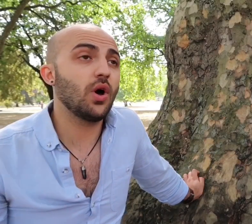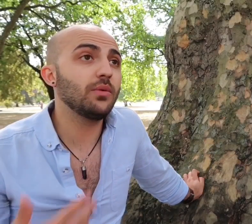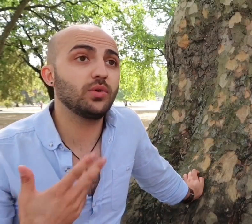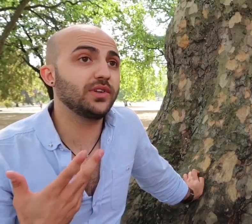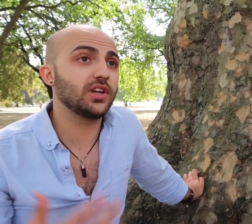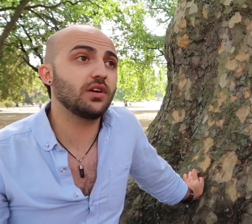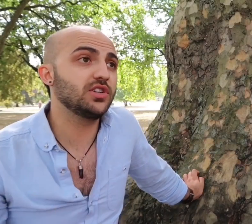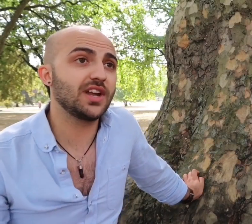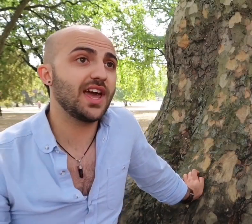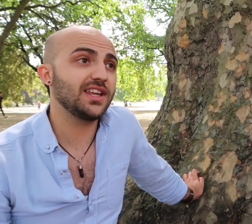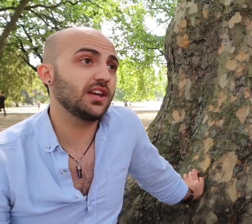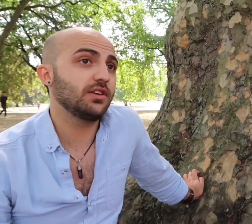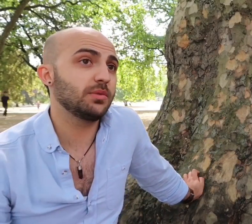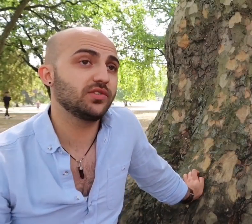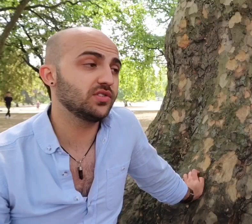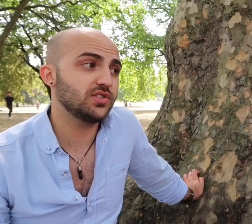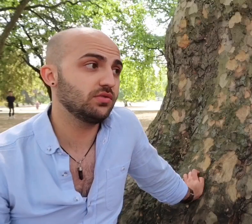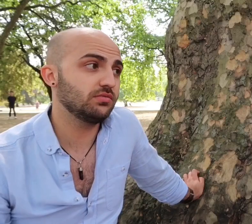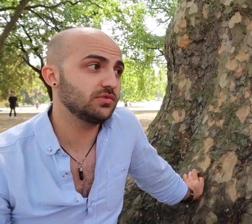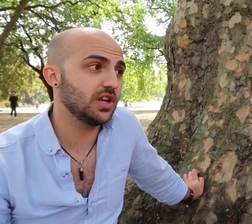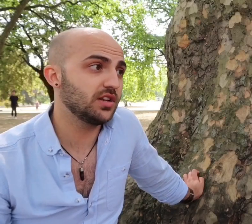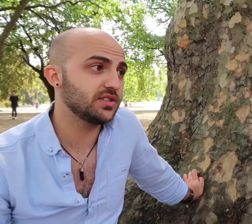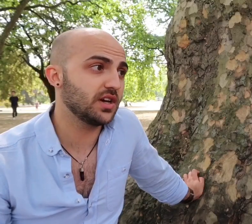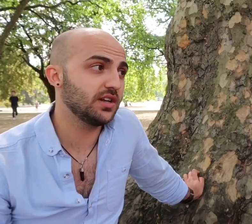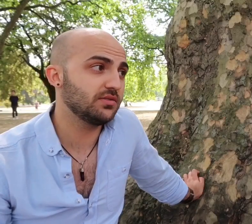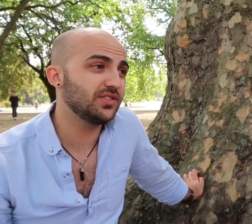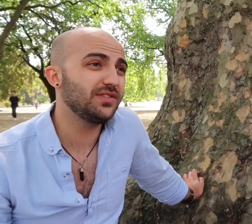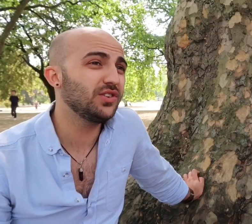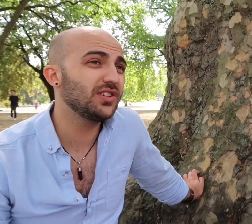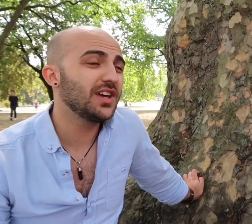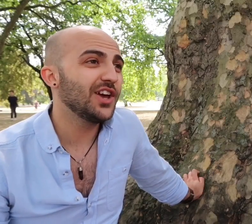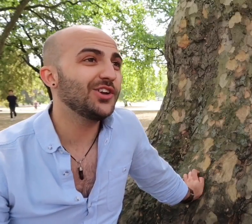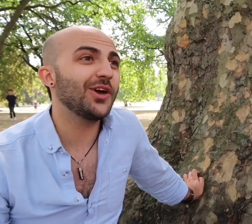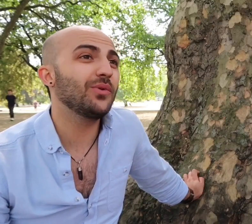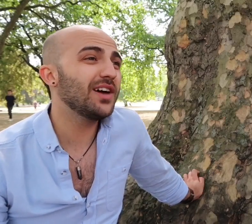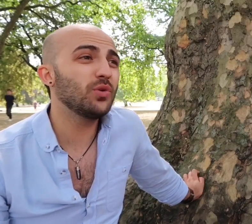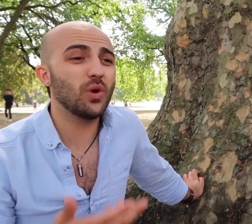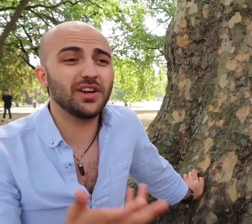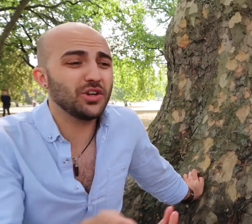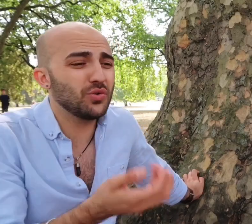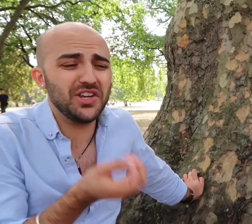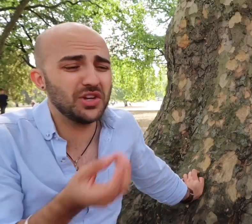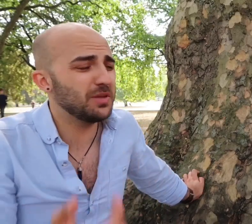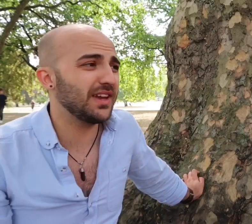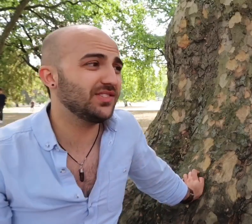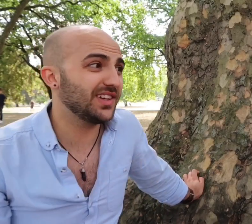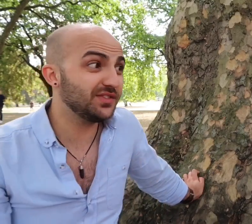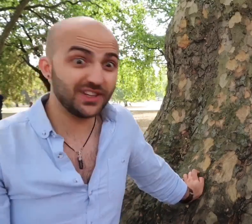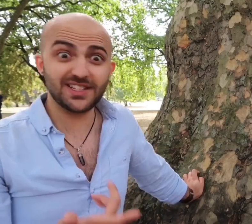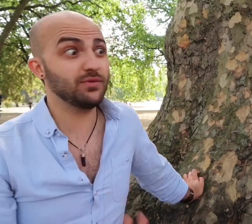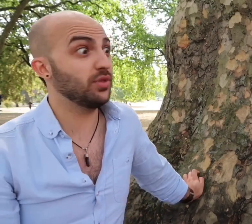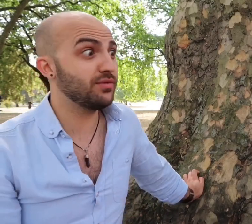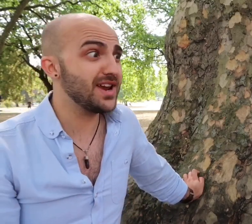You know I would always encourage any person to learn to sign because know level one great you know the basics and if you can get to level three even